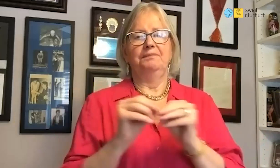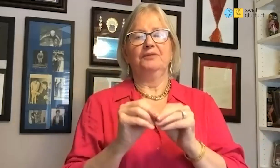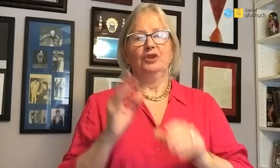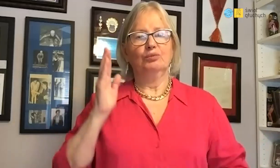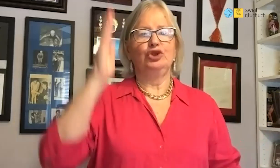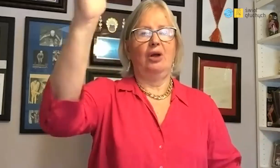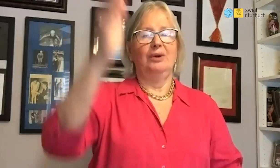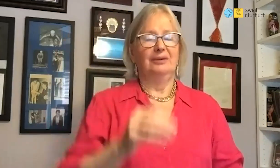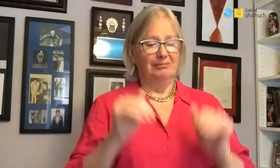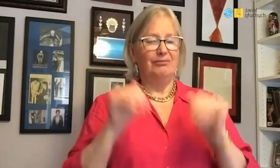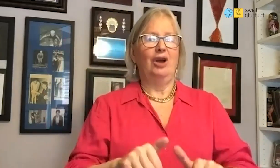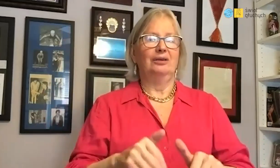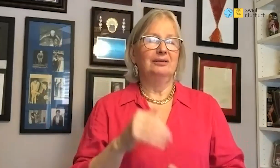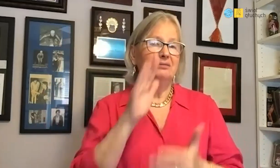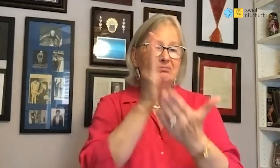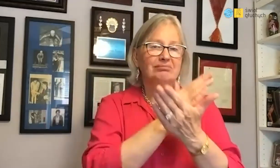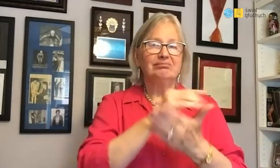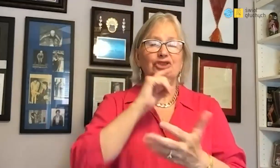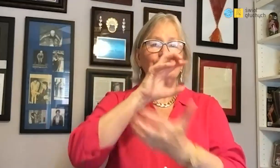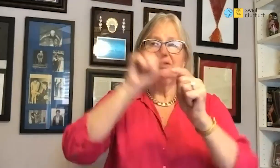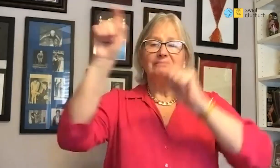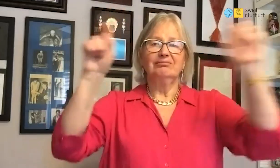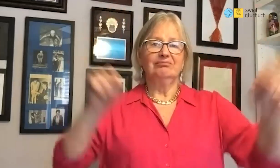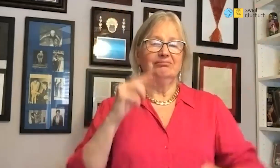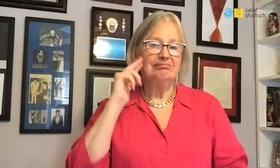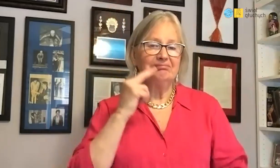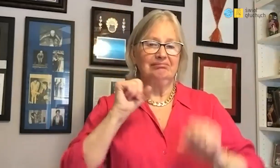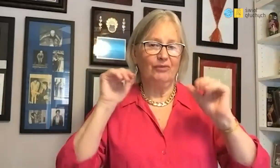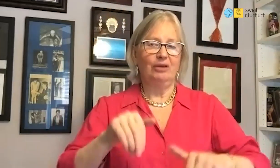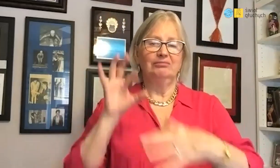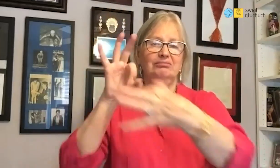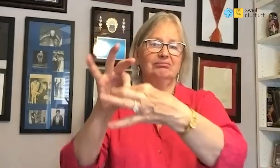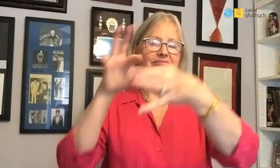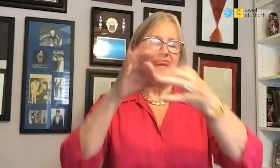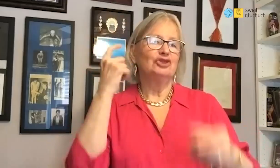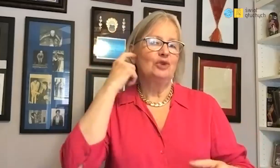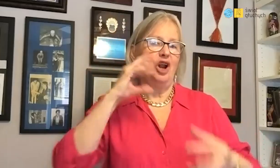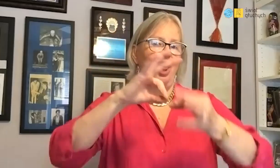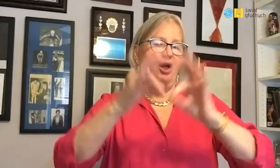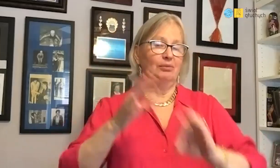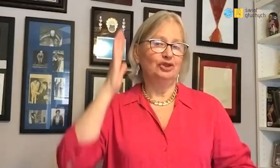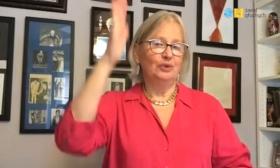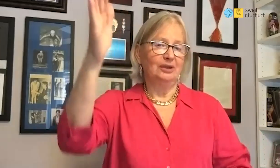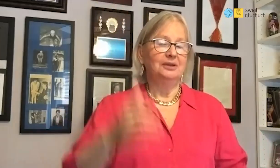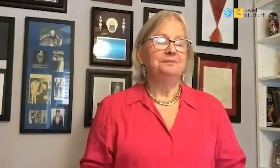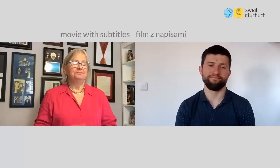It is forward-looking. Thanks to this you will have contact with every person in the world.